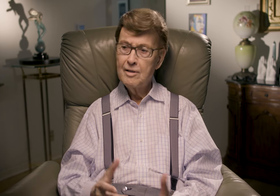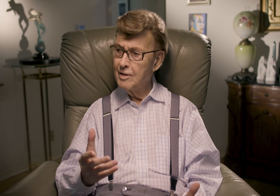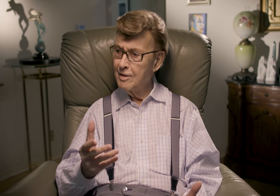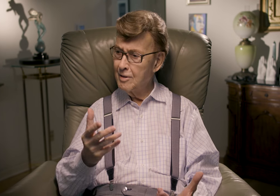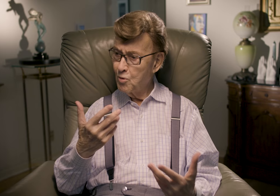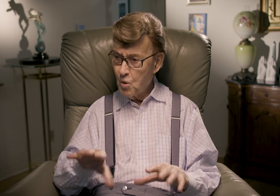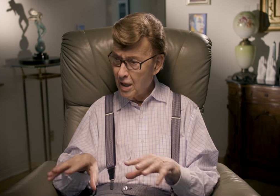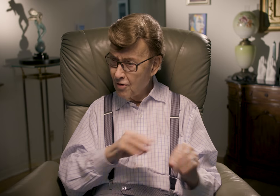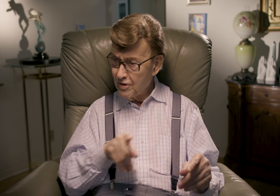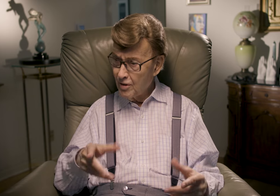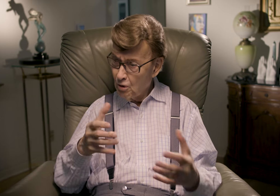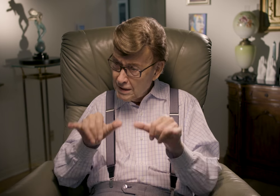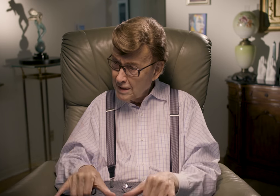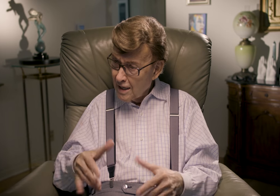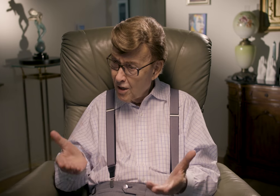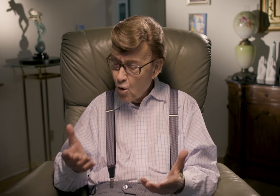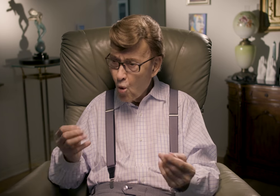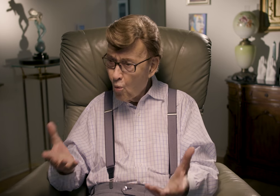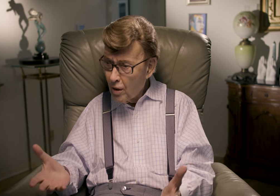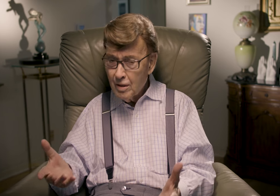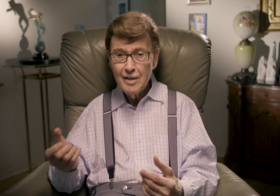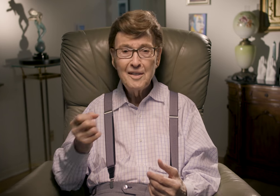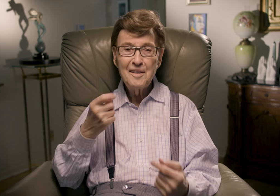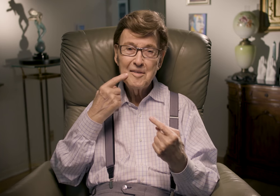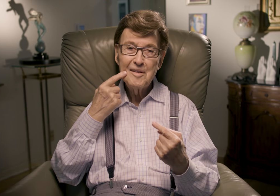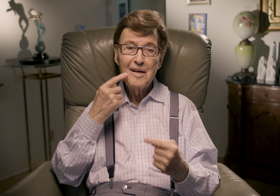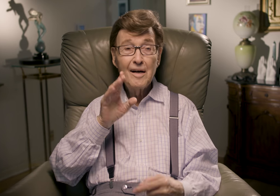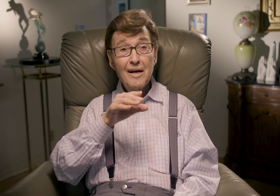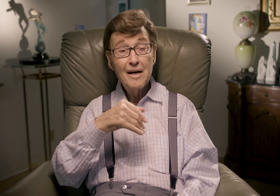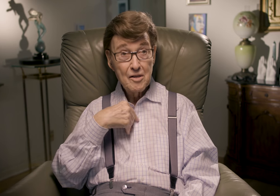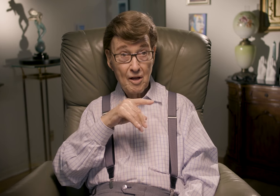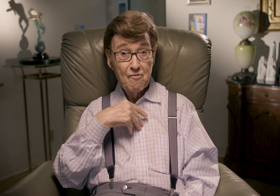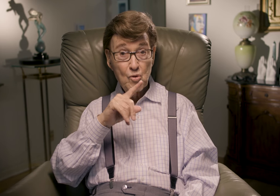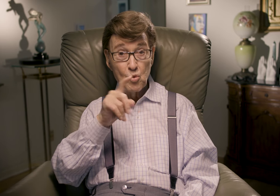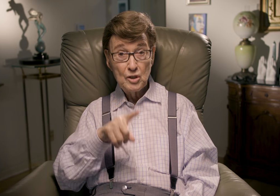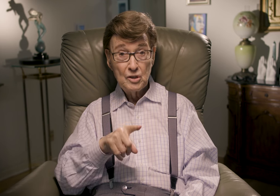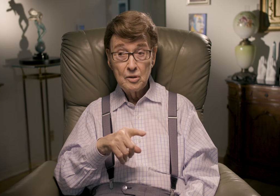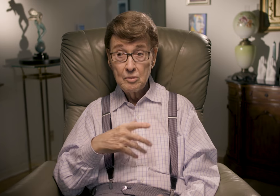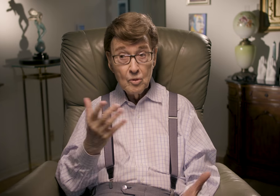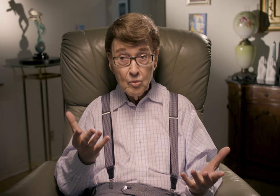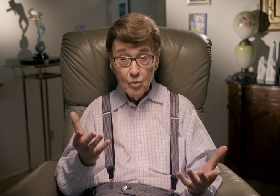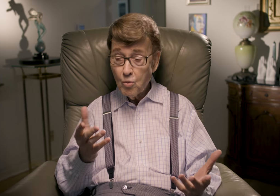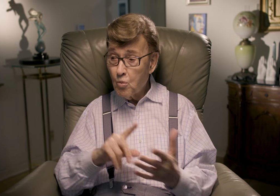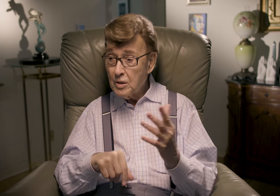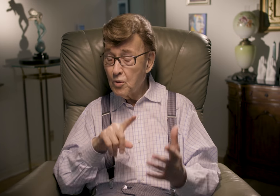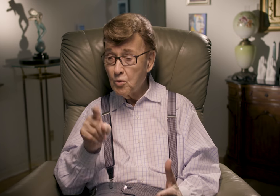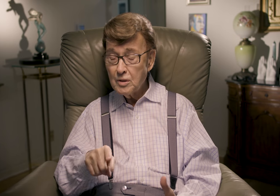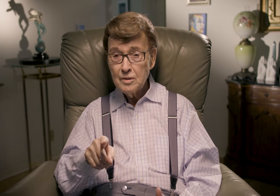I asked her if she didn't want to leave, but would rather stay instead? Or what? She laughed and said, "I have a question." "Oh. What's the question?"